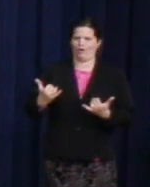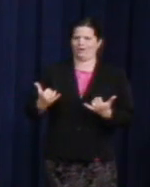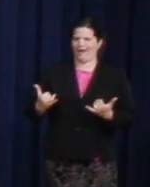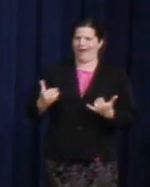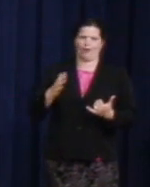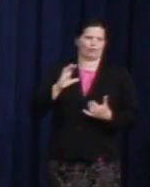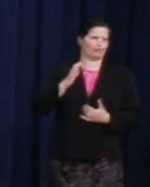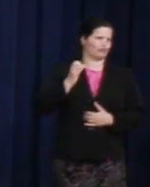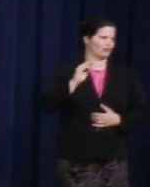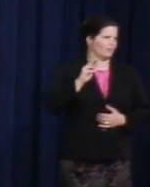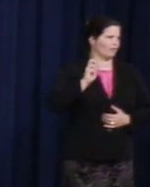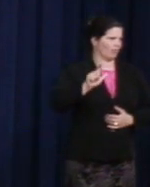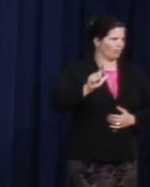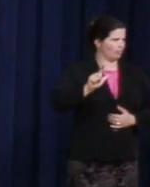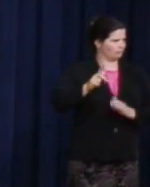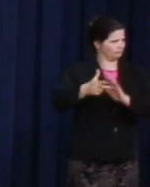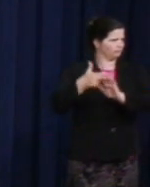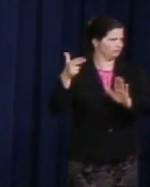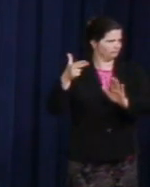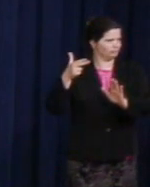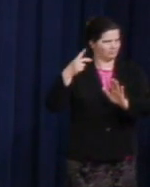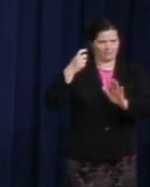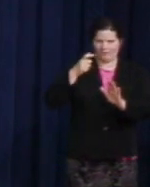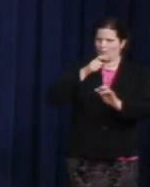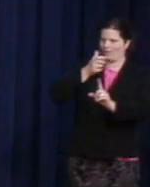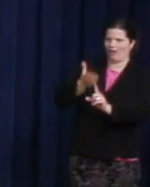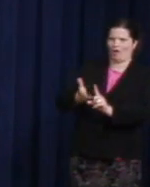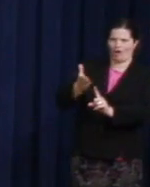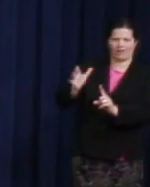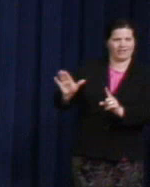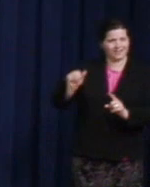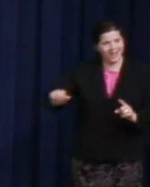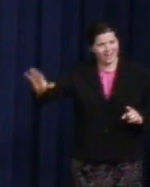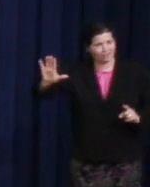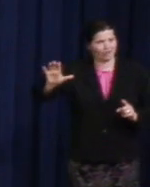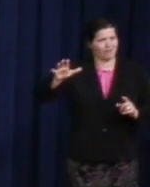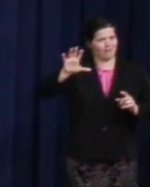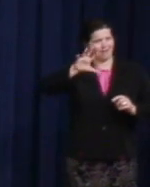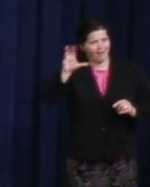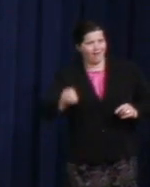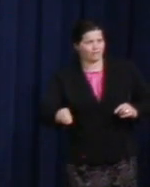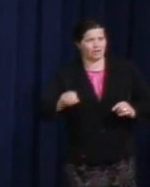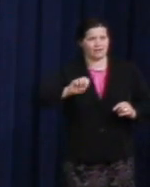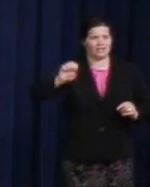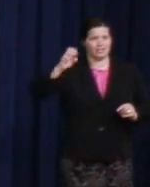We cannot allow the backwards march in Asia, in Africa, in Eastern Europe. We can't allow it.